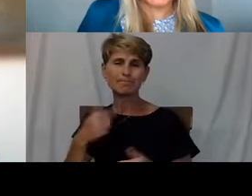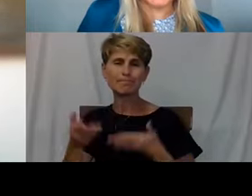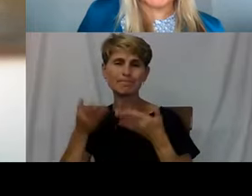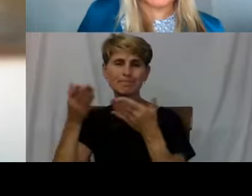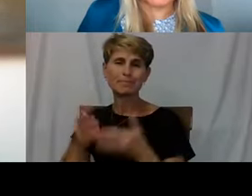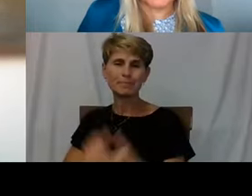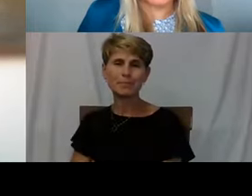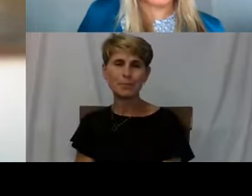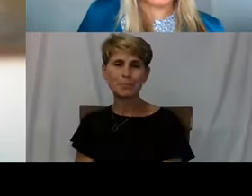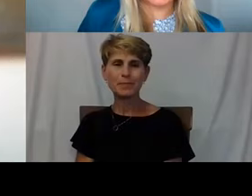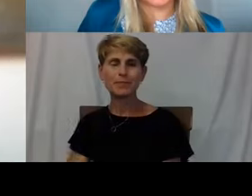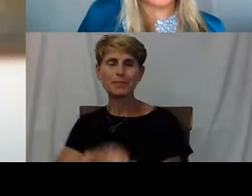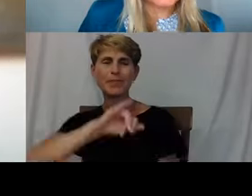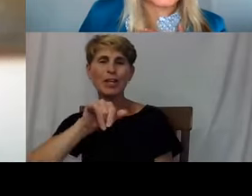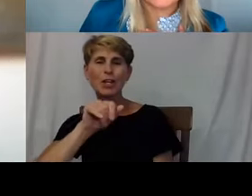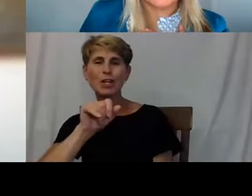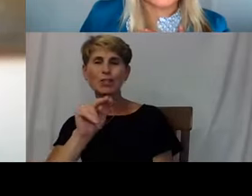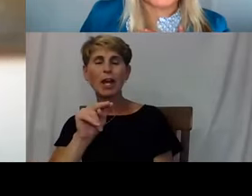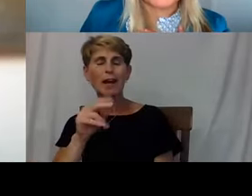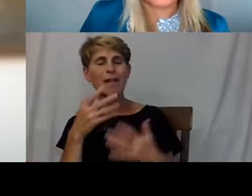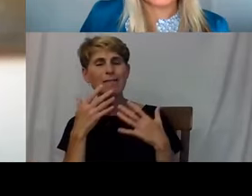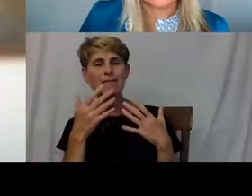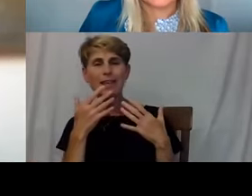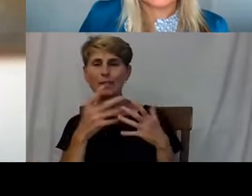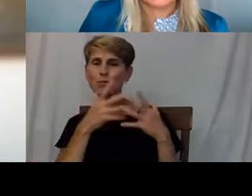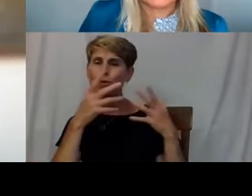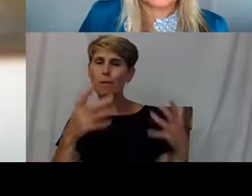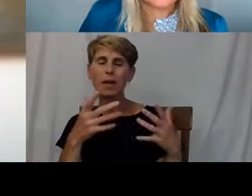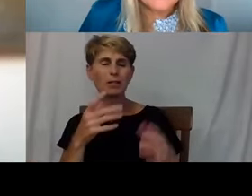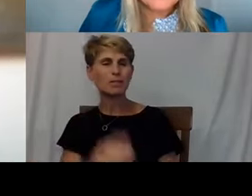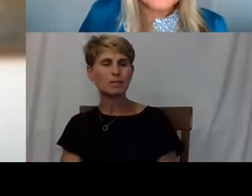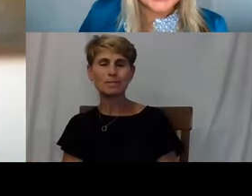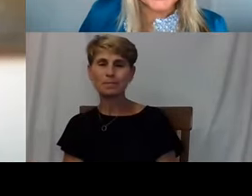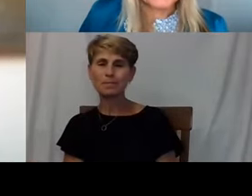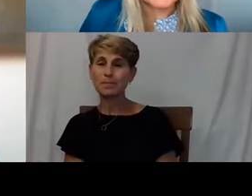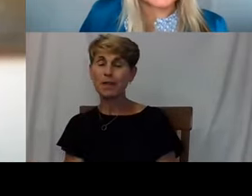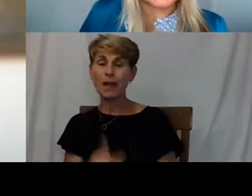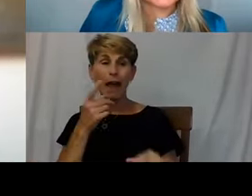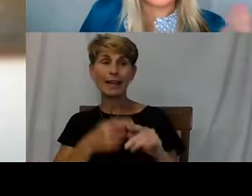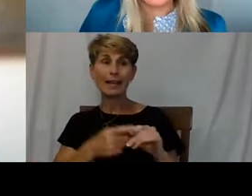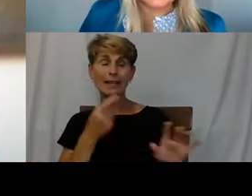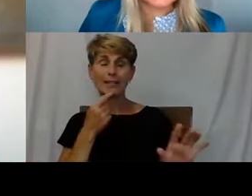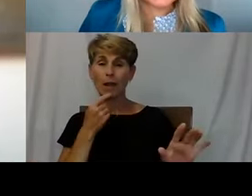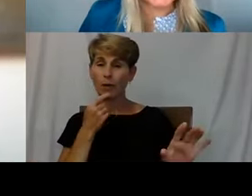Thank you so much. I really can't express enough how much this means